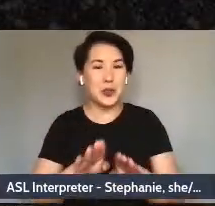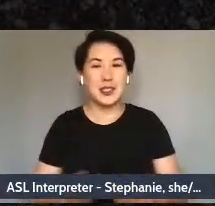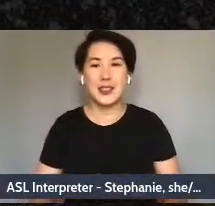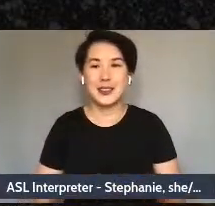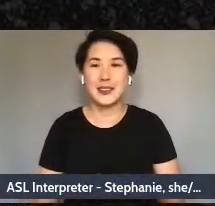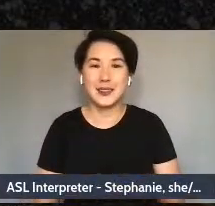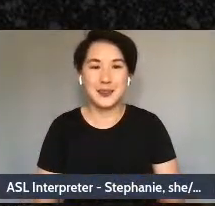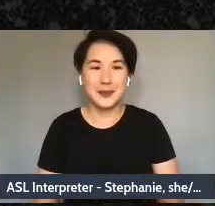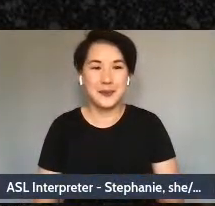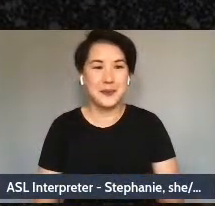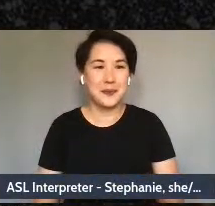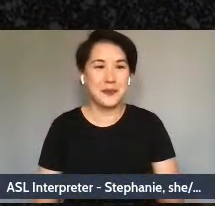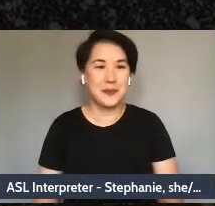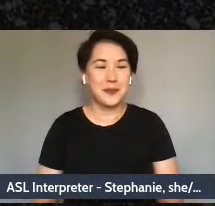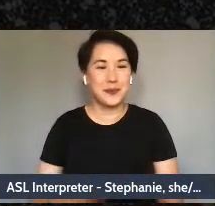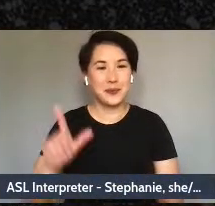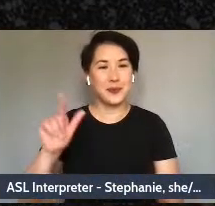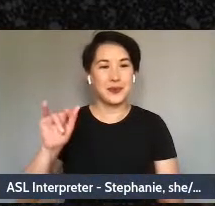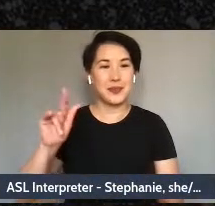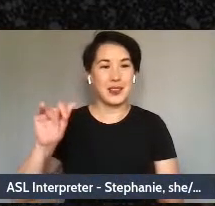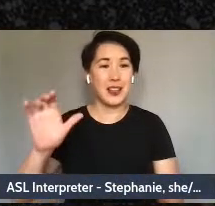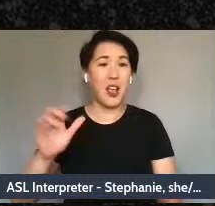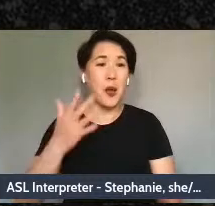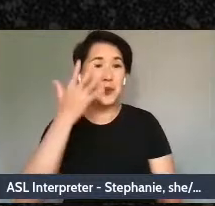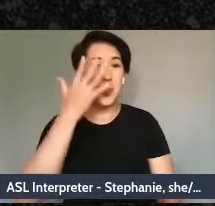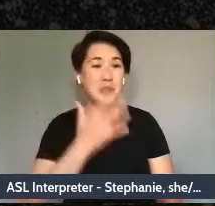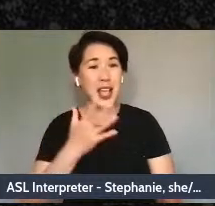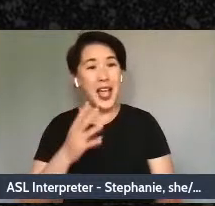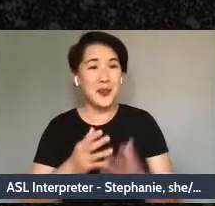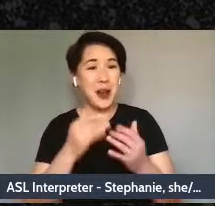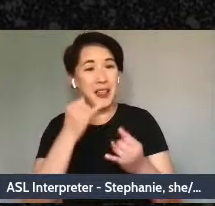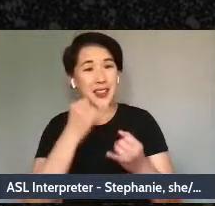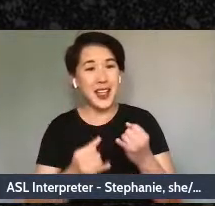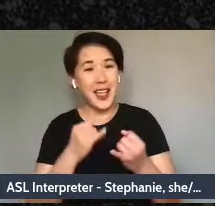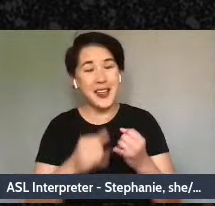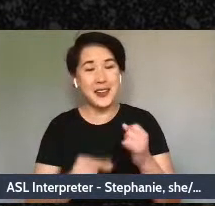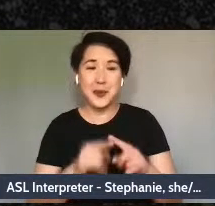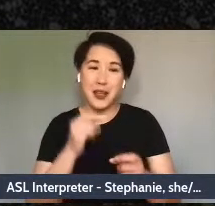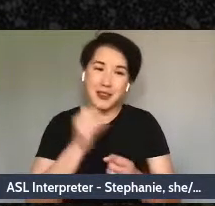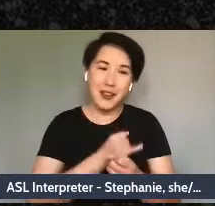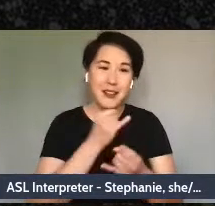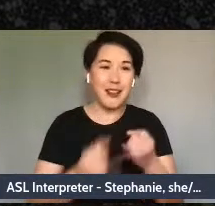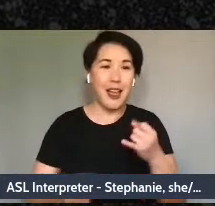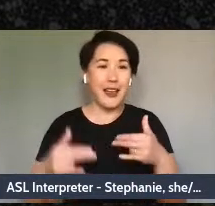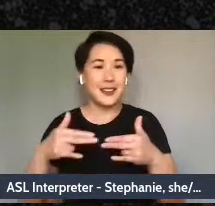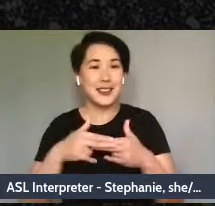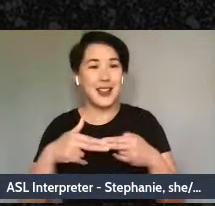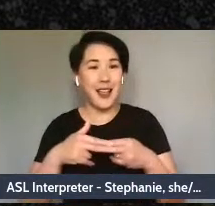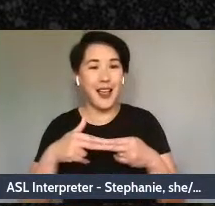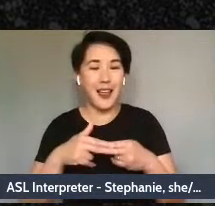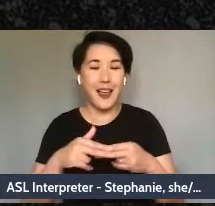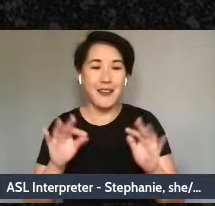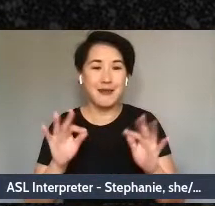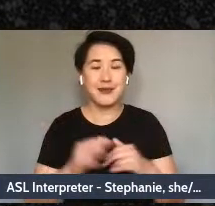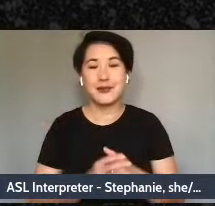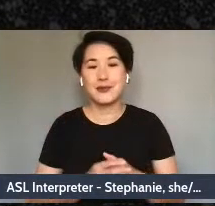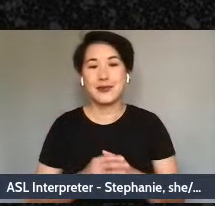i'm so sad that we're at the end but last slide duh all right thank you so much folks for